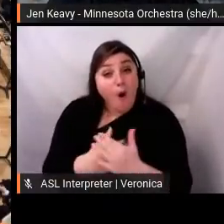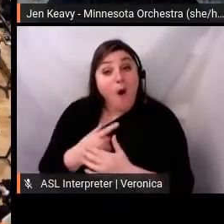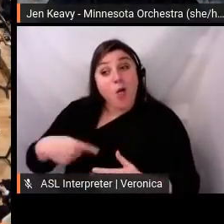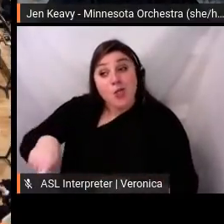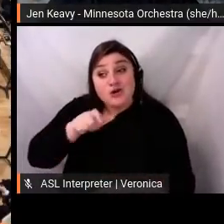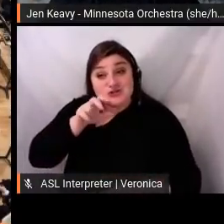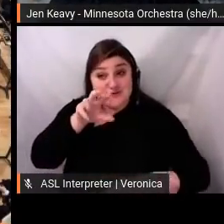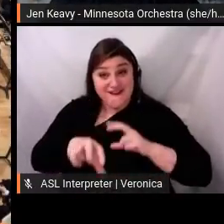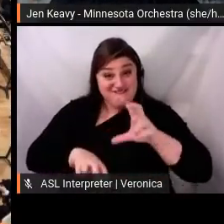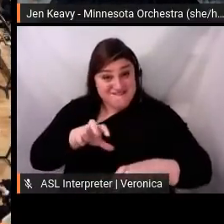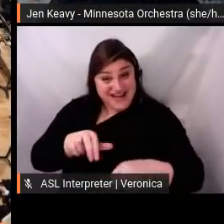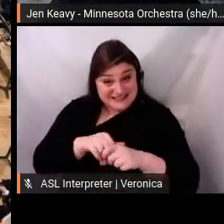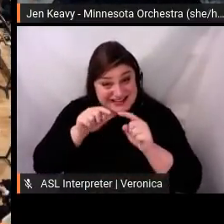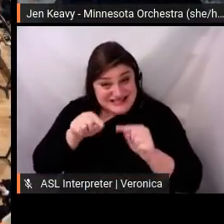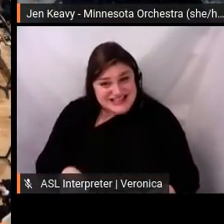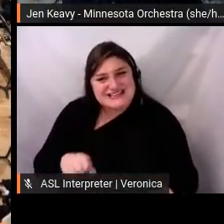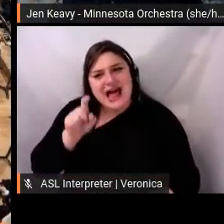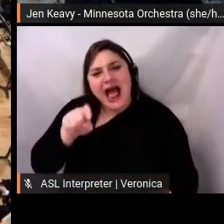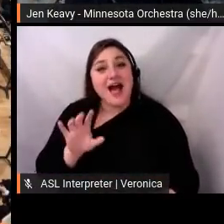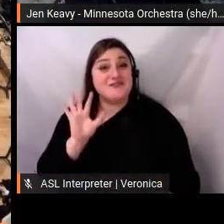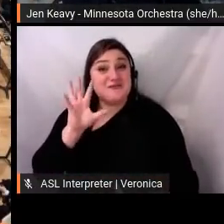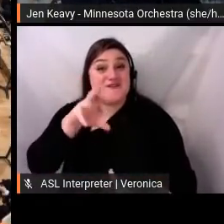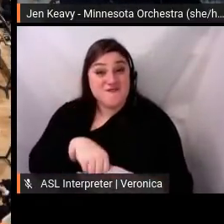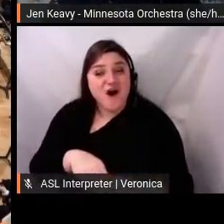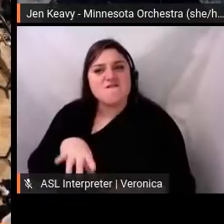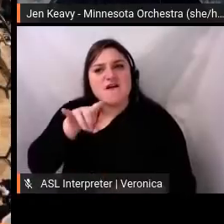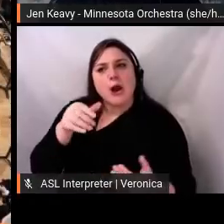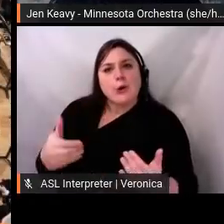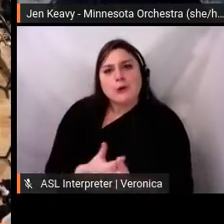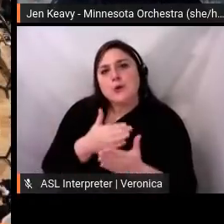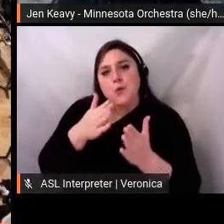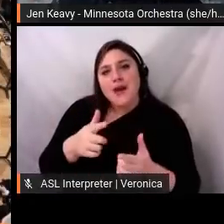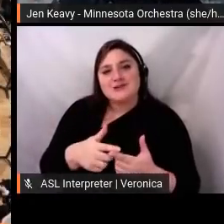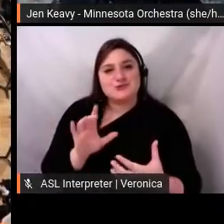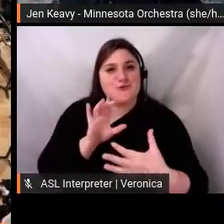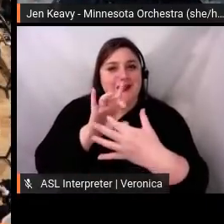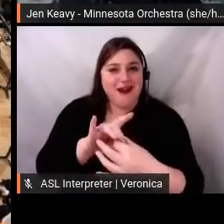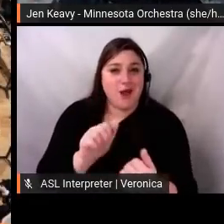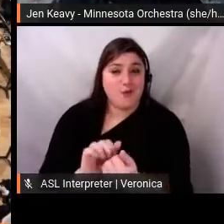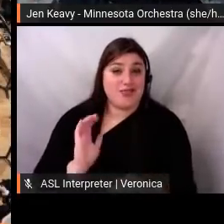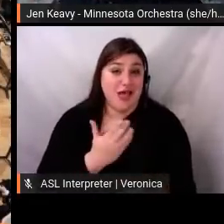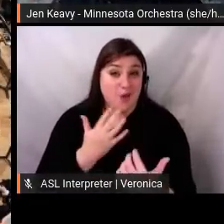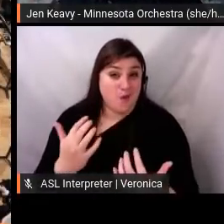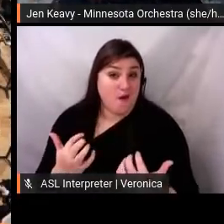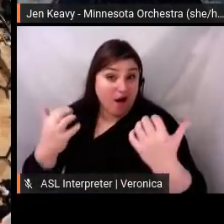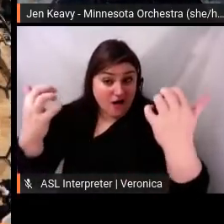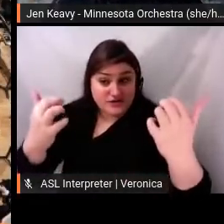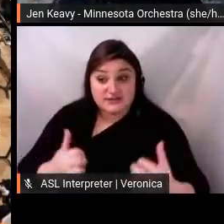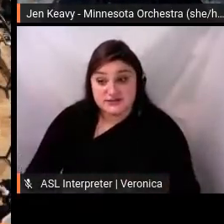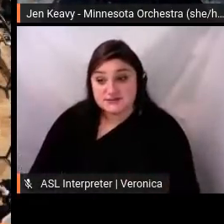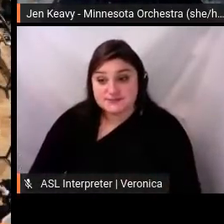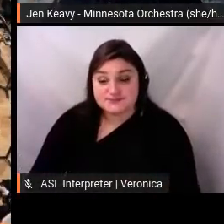between artists and audiences. The thought is that if everyone has a seat